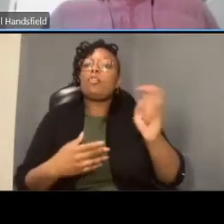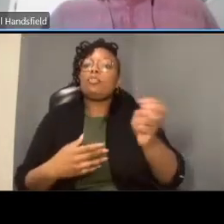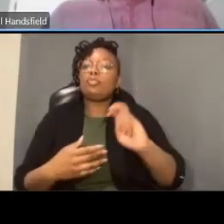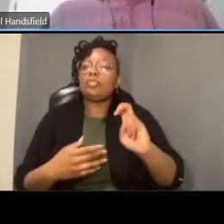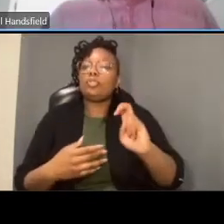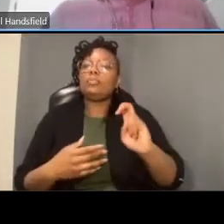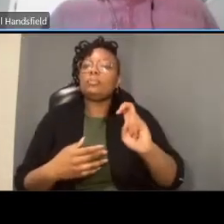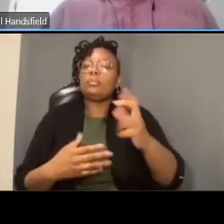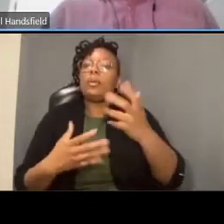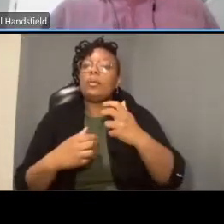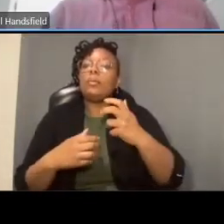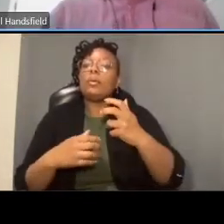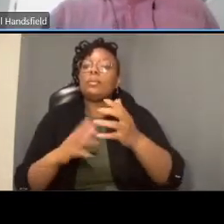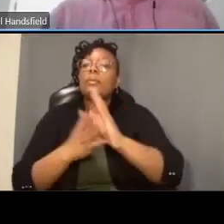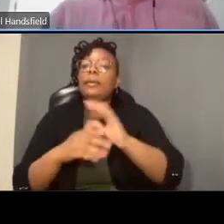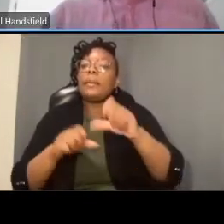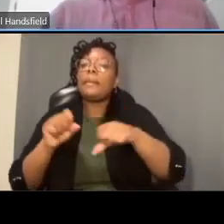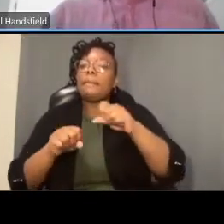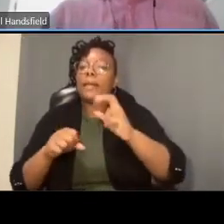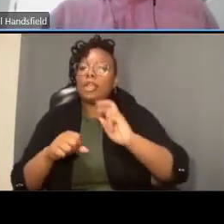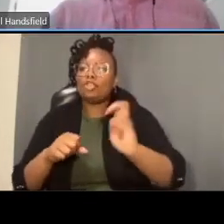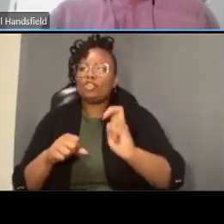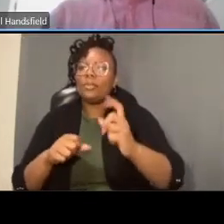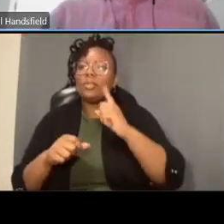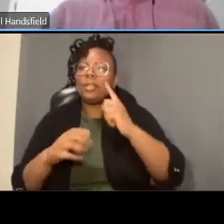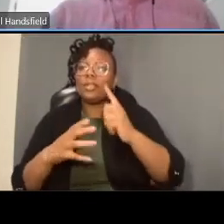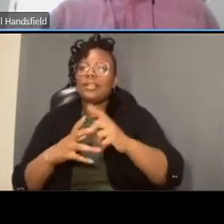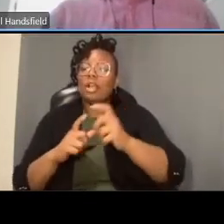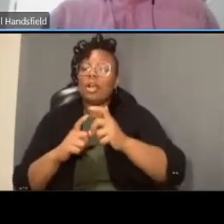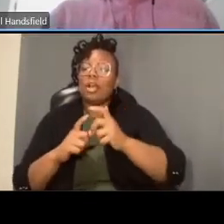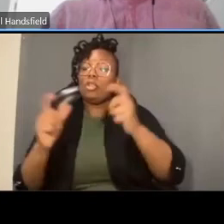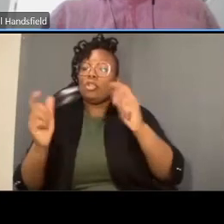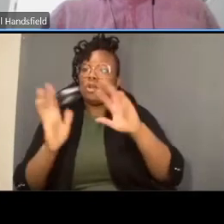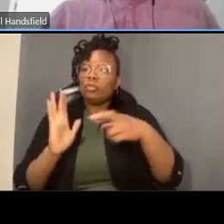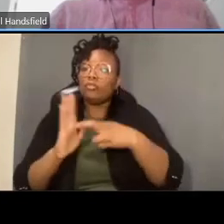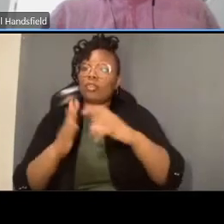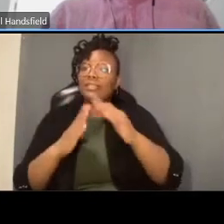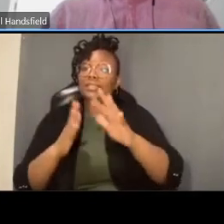does that number boil down to on connecticut i think you know what ed said is correct like